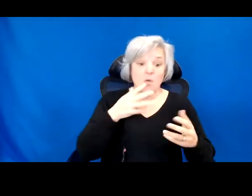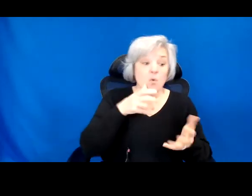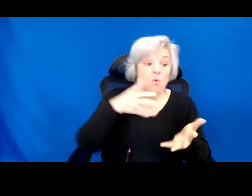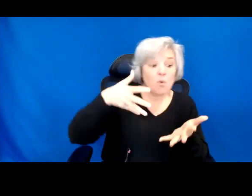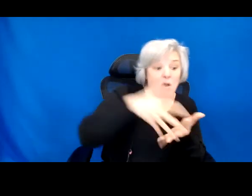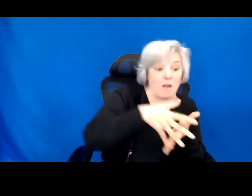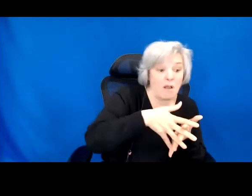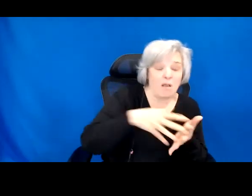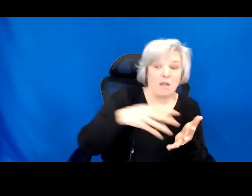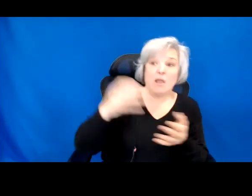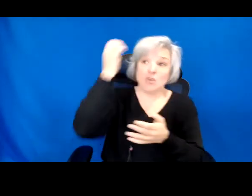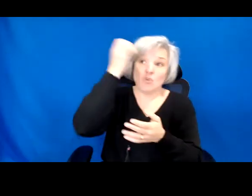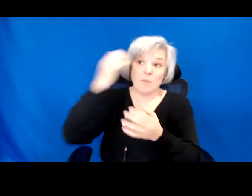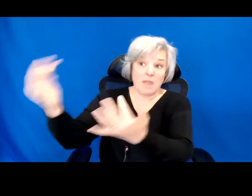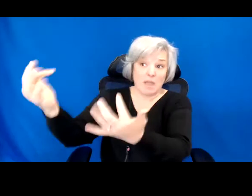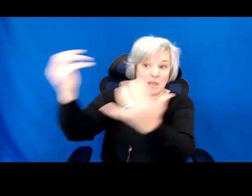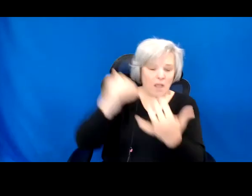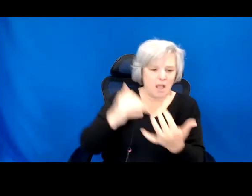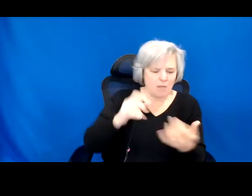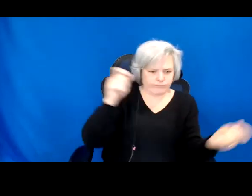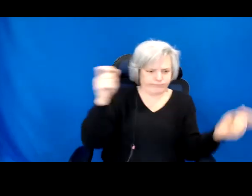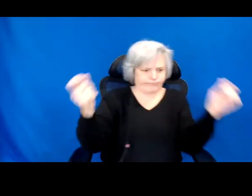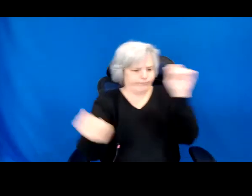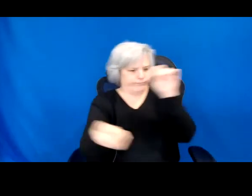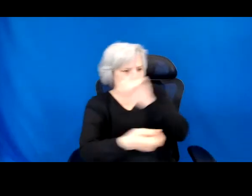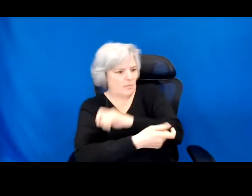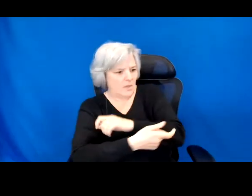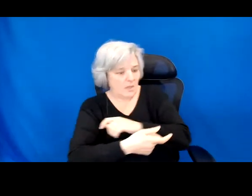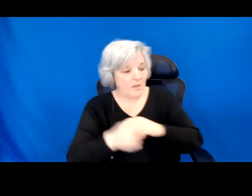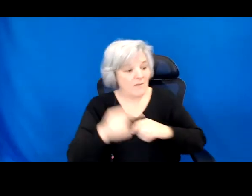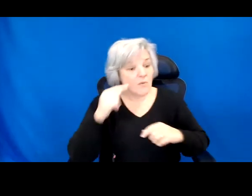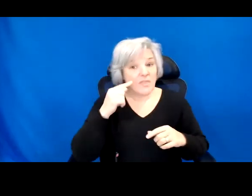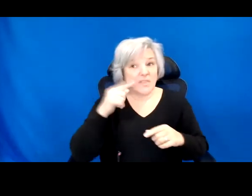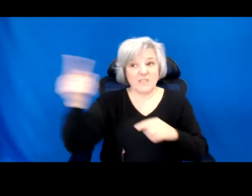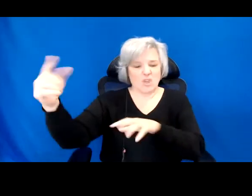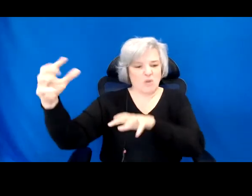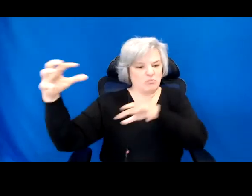And I told you that this historical moment of colonial contact, was crucial to understanding